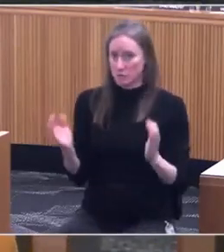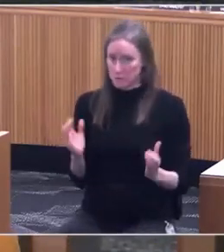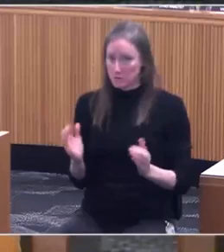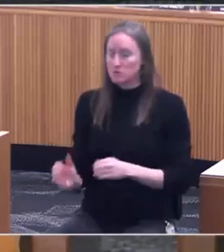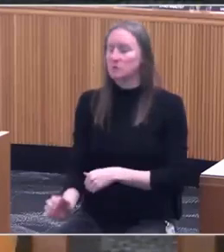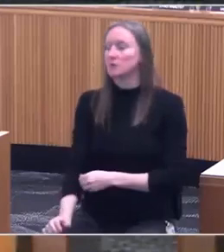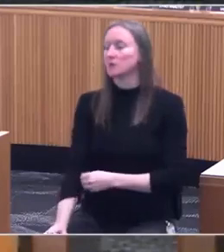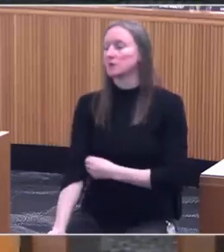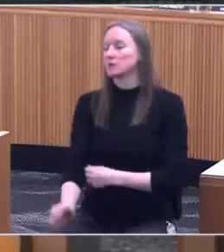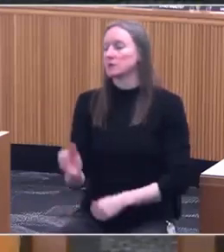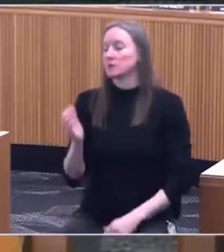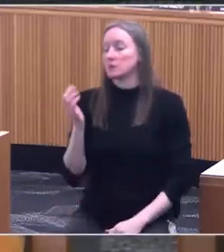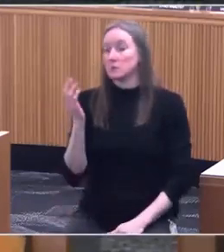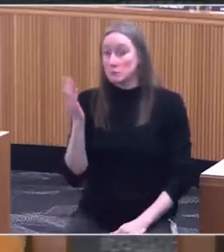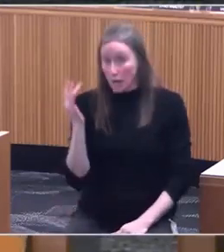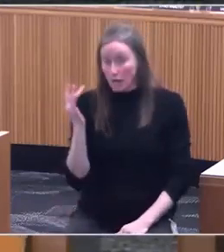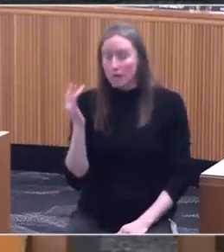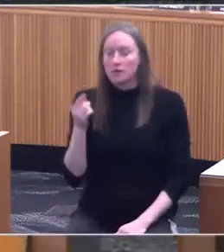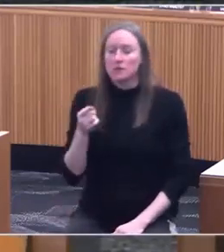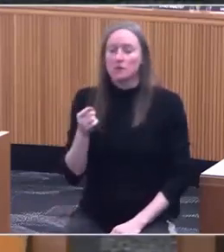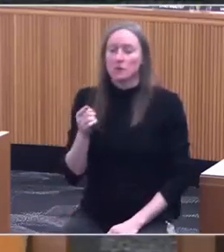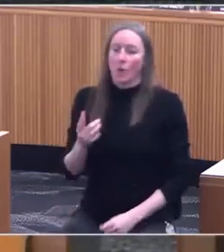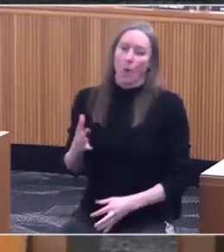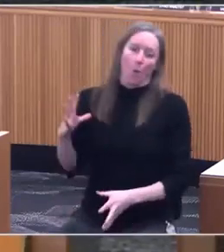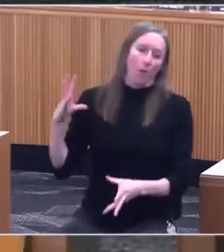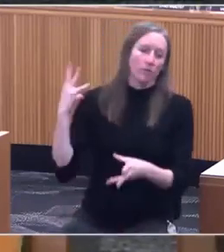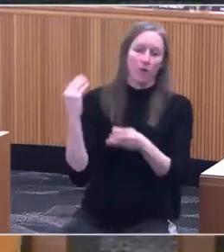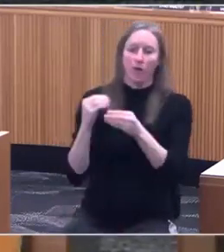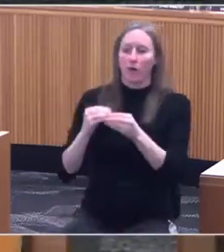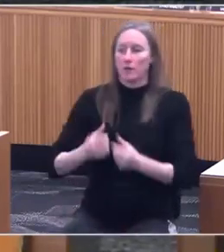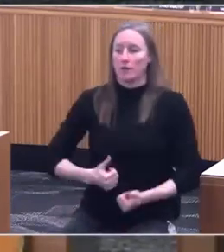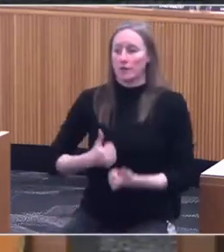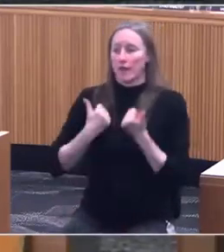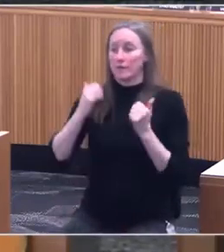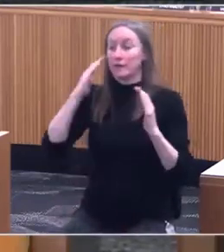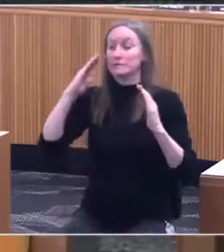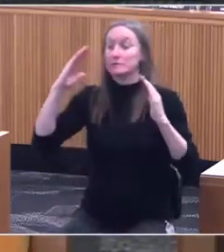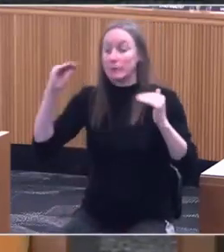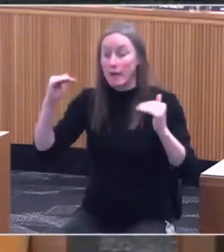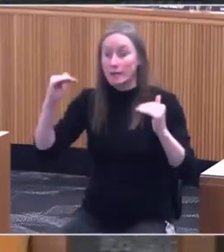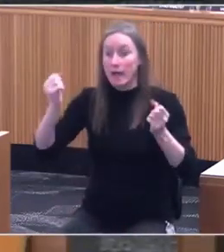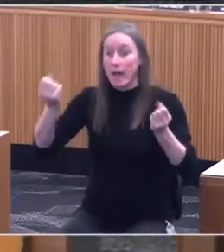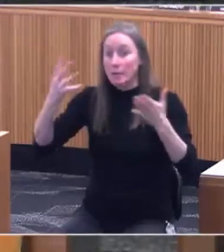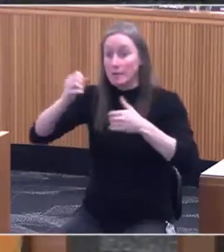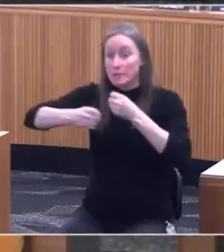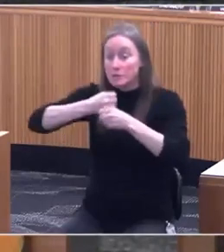Because your overall life expectancy is shorter, you're going to probably find